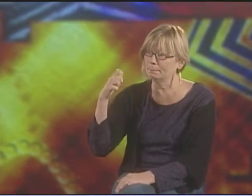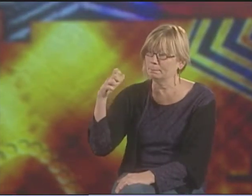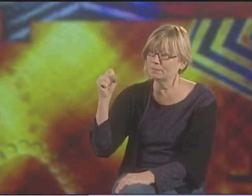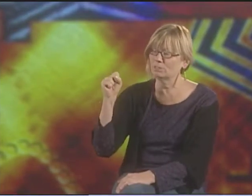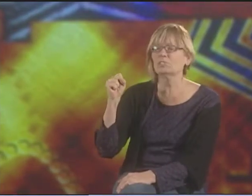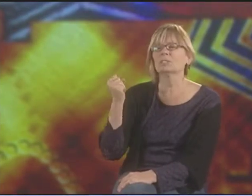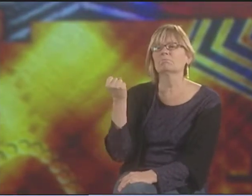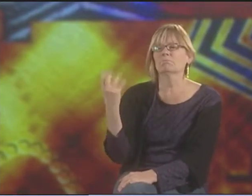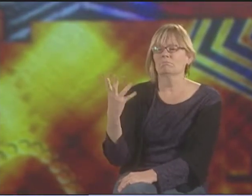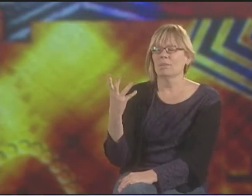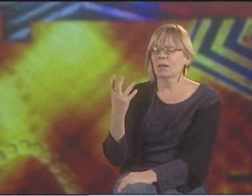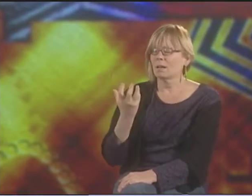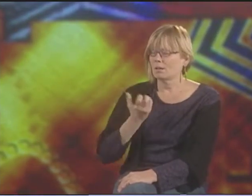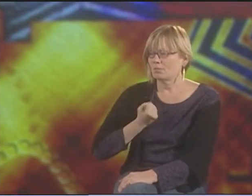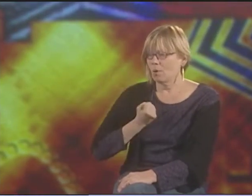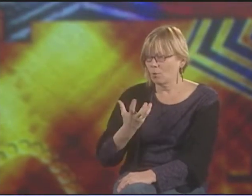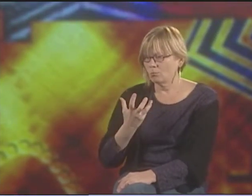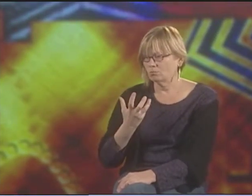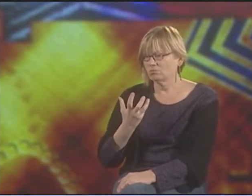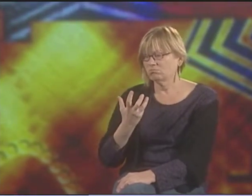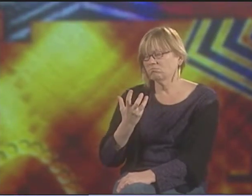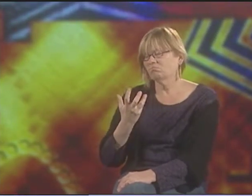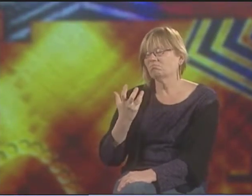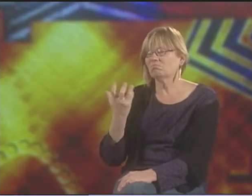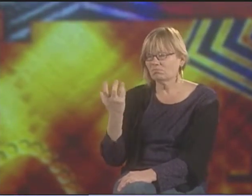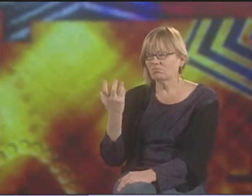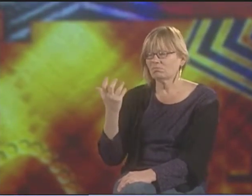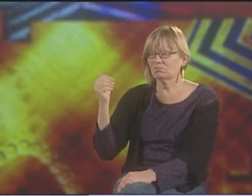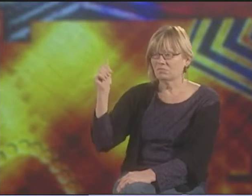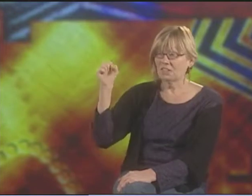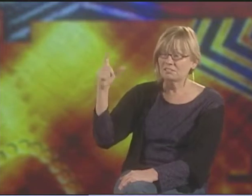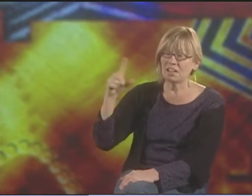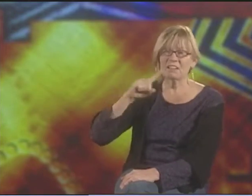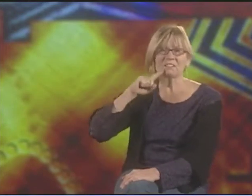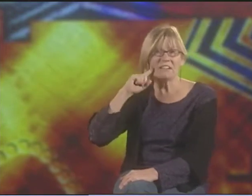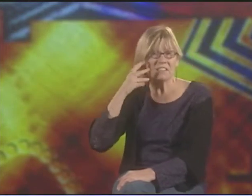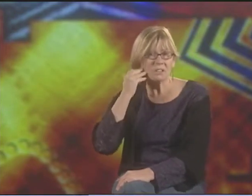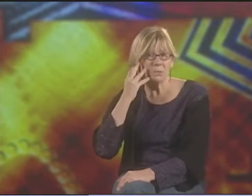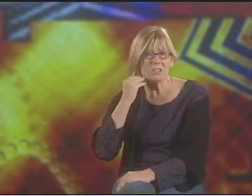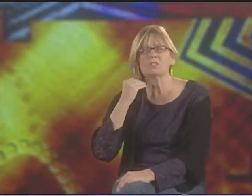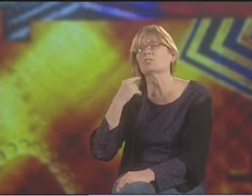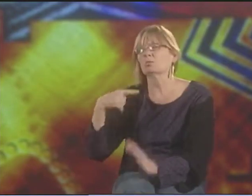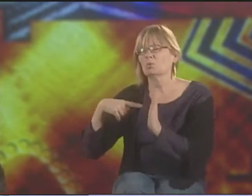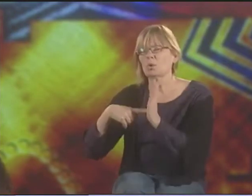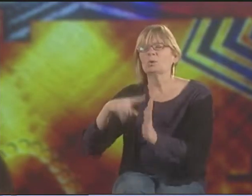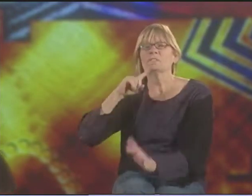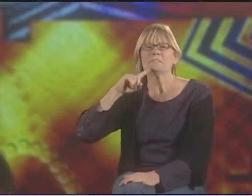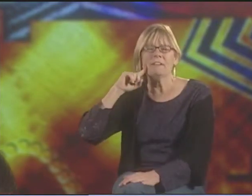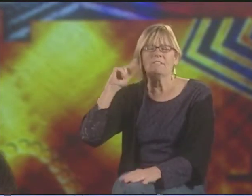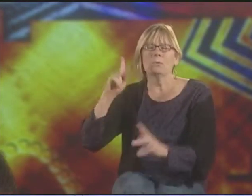ONE OF THE STRONGEST IMAGES THAT I SEE IN MANY POEMS IN ASL ABOUT THE DEAF EXPERIENCE